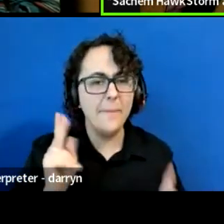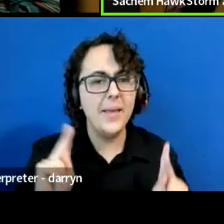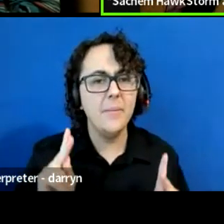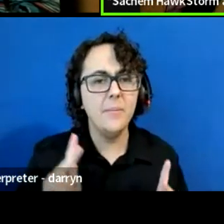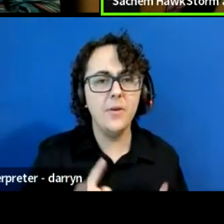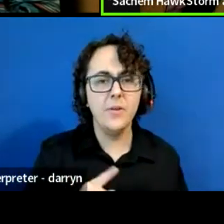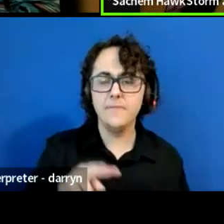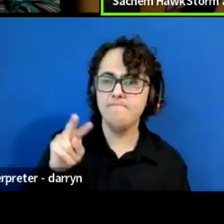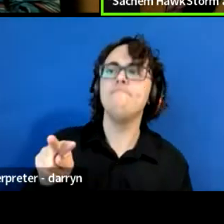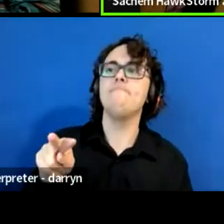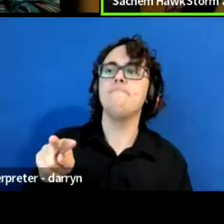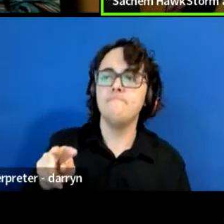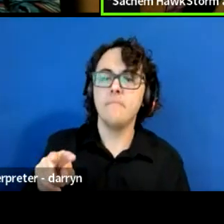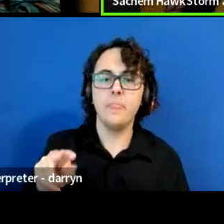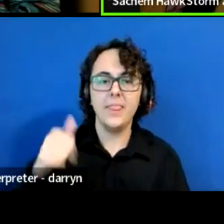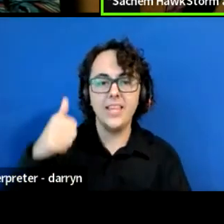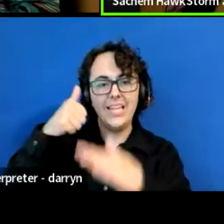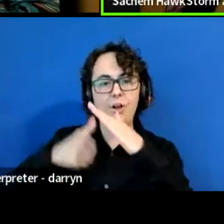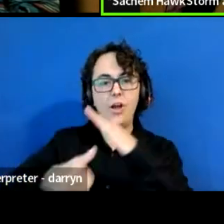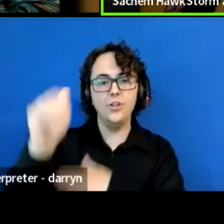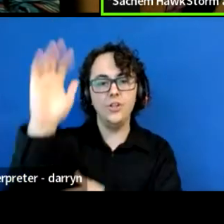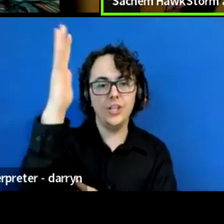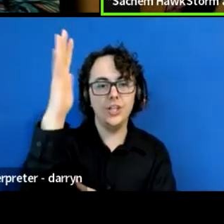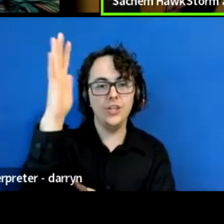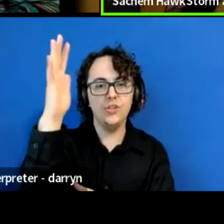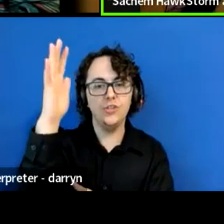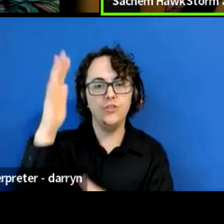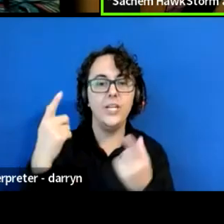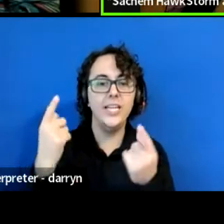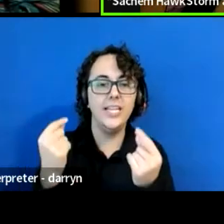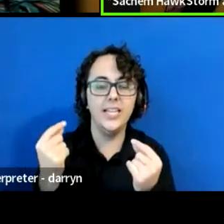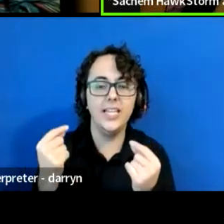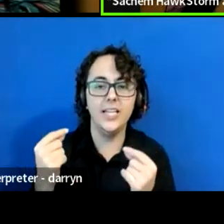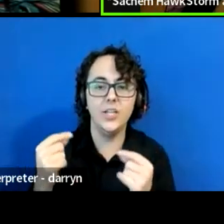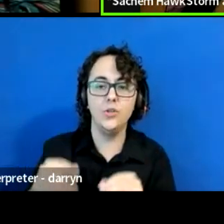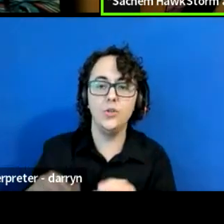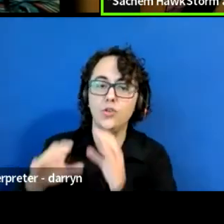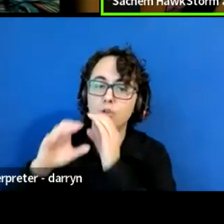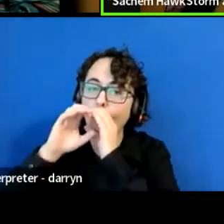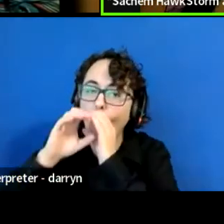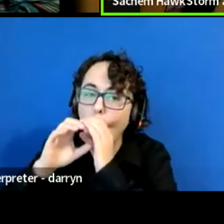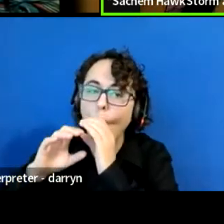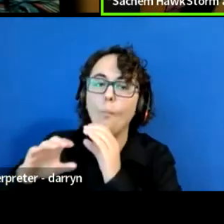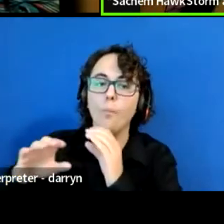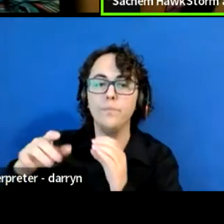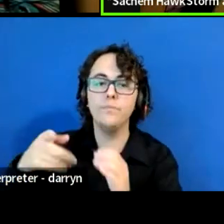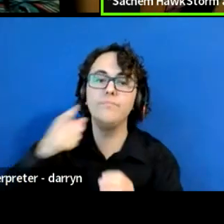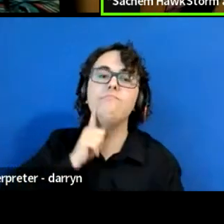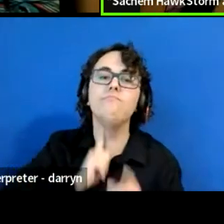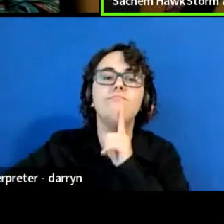And they're just drinking maple syrup directly from the branches, fat and lazy. And he says, go back to work,